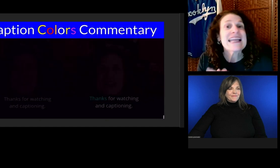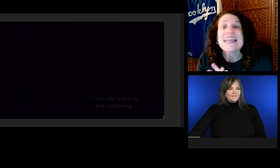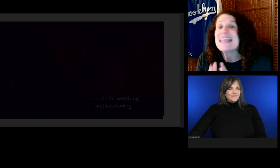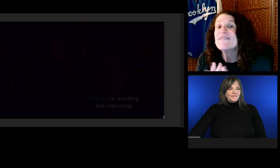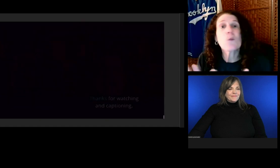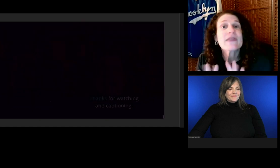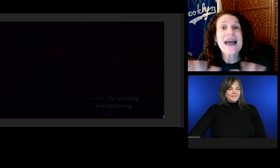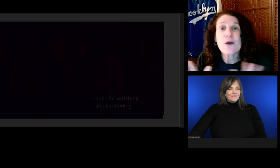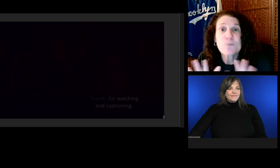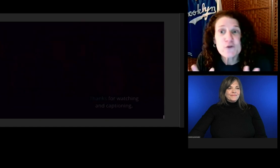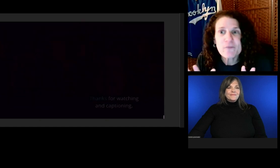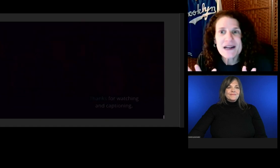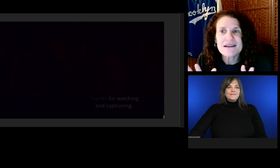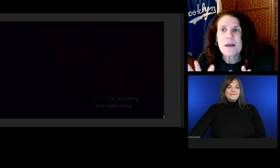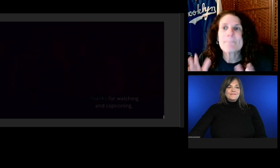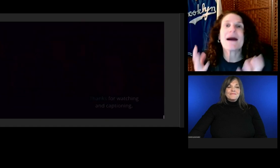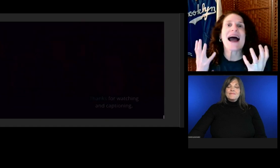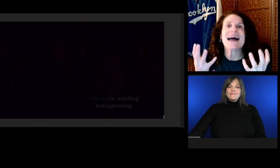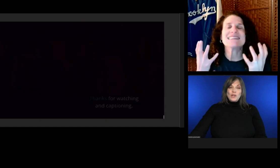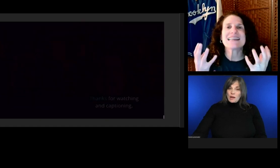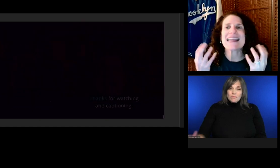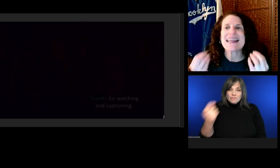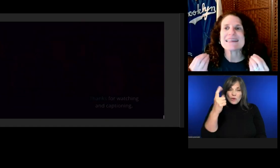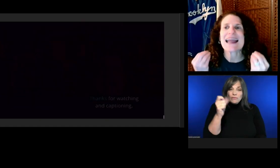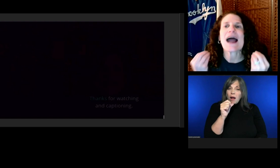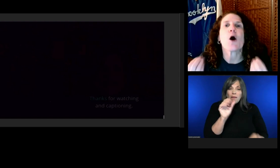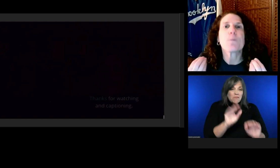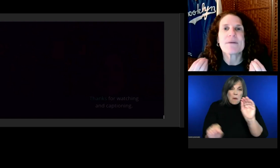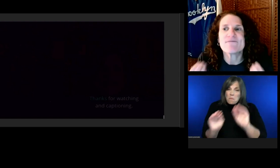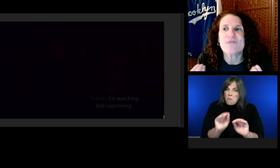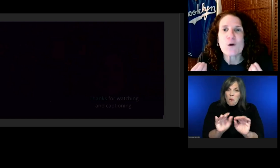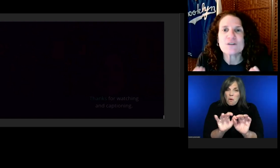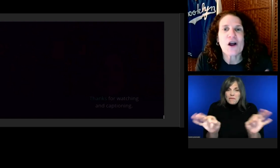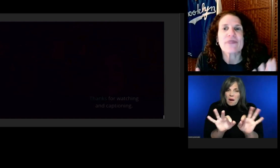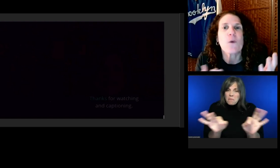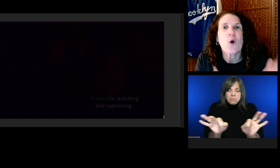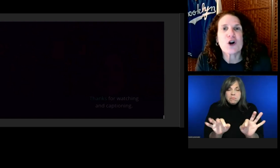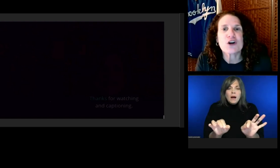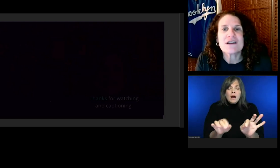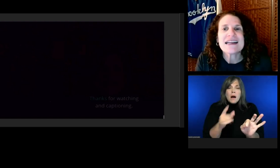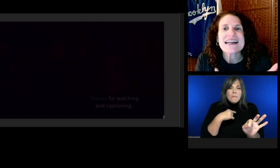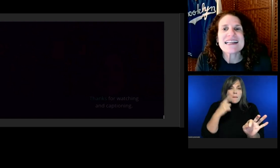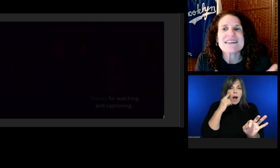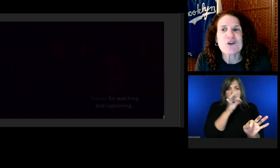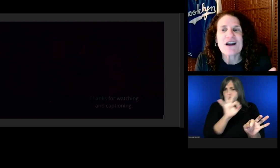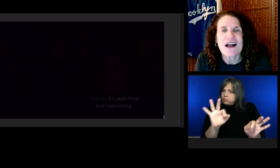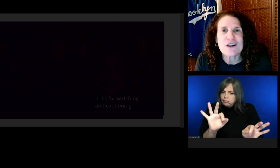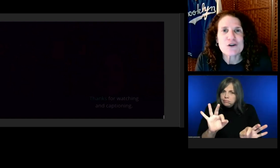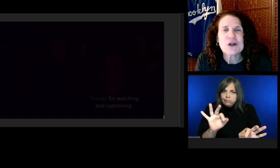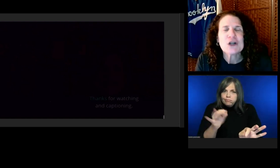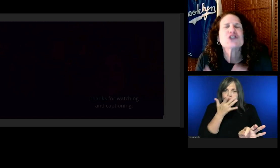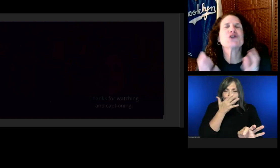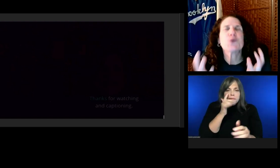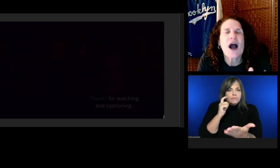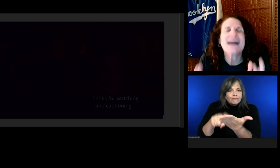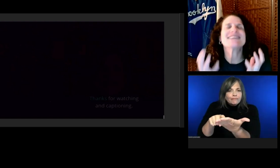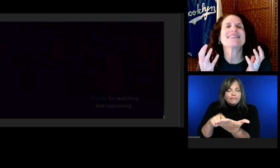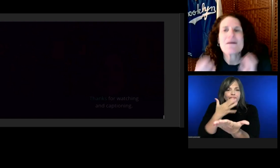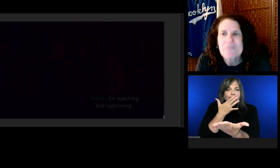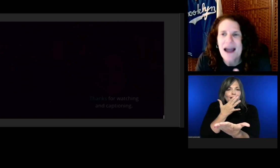Even without movement, my eyes can't help but focus on the word in a different color.